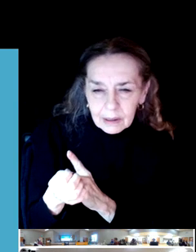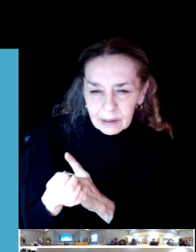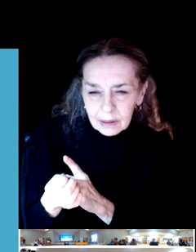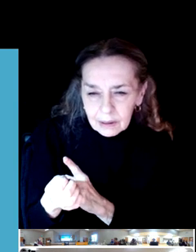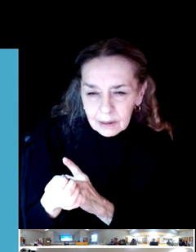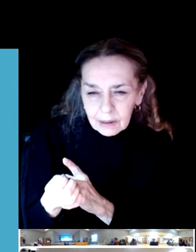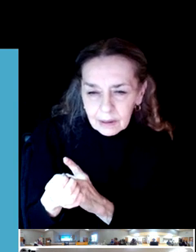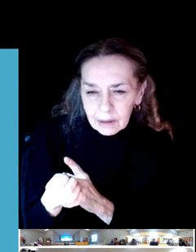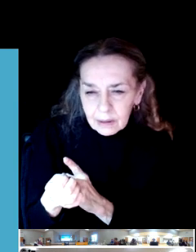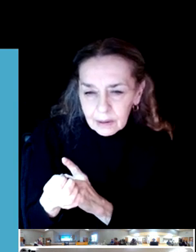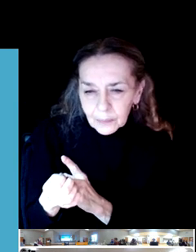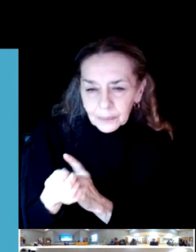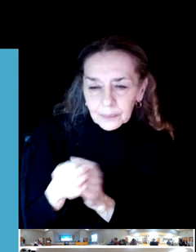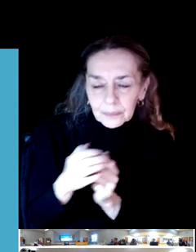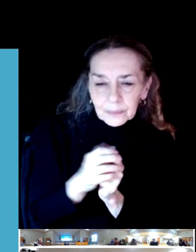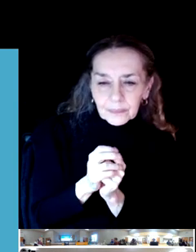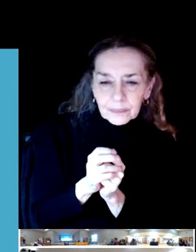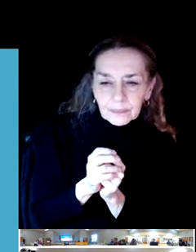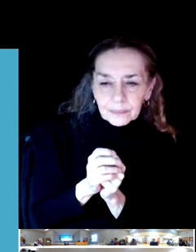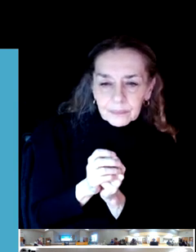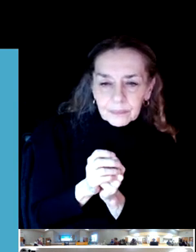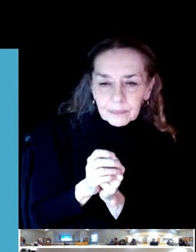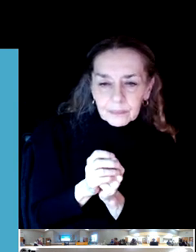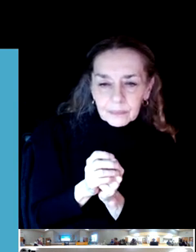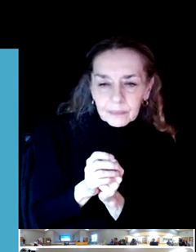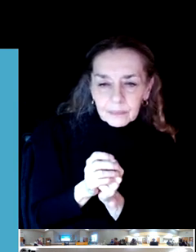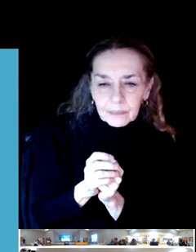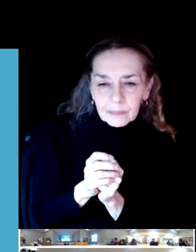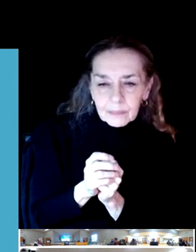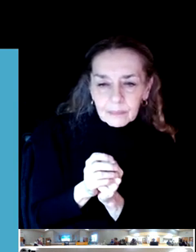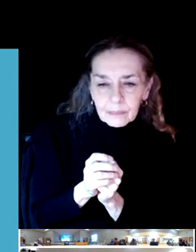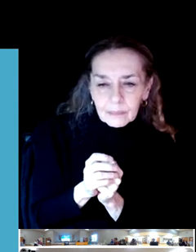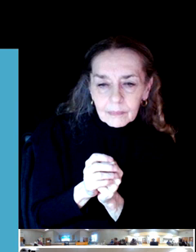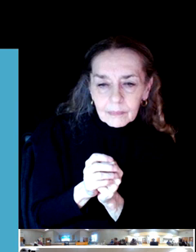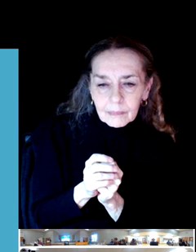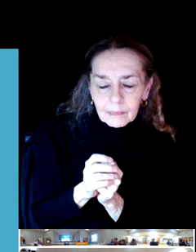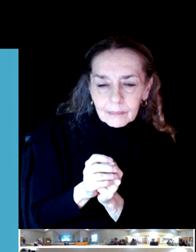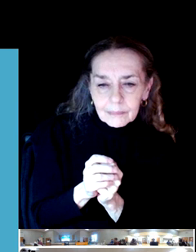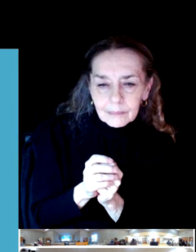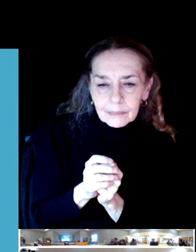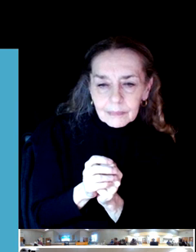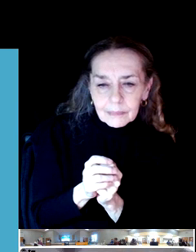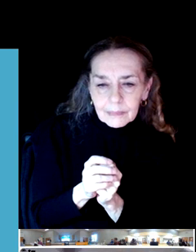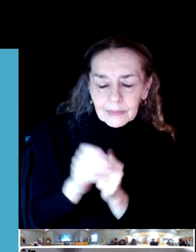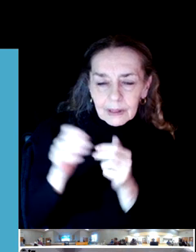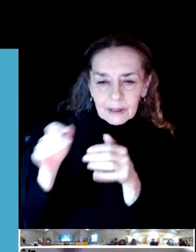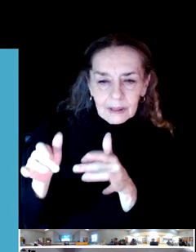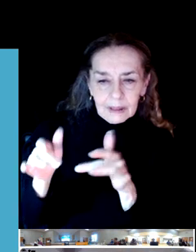So, more feedback from our online community in response to disc golf.